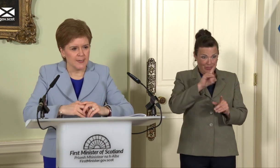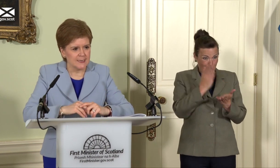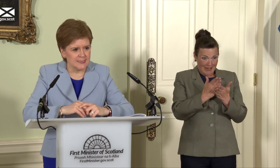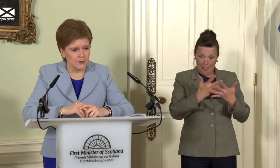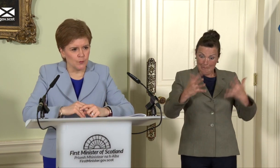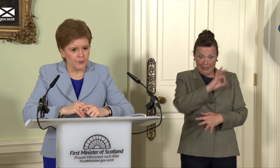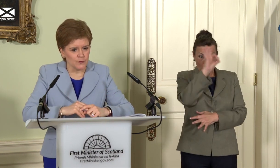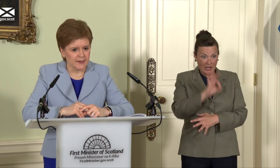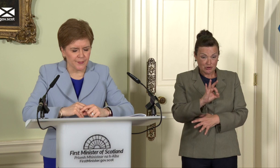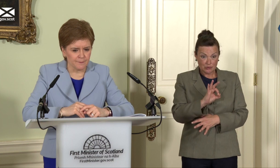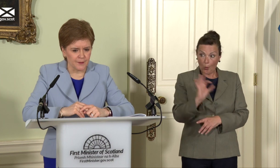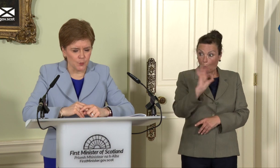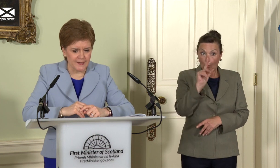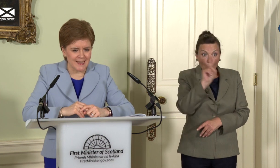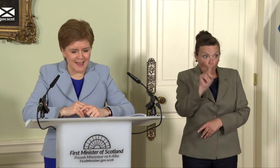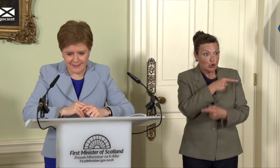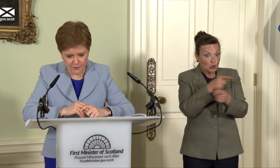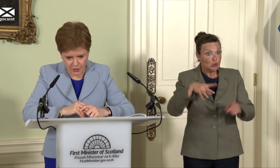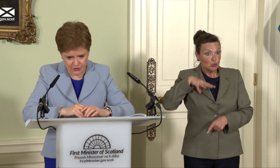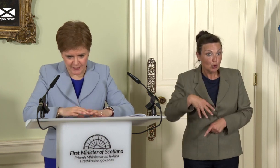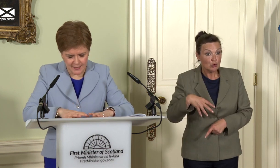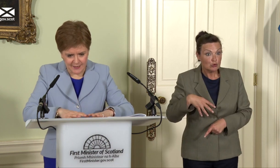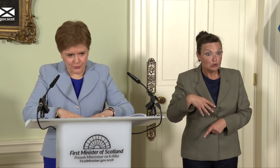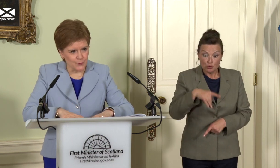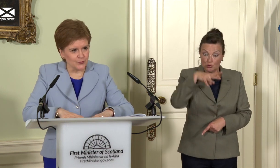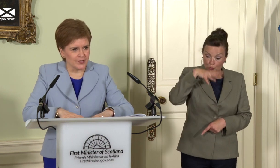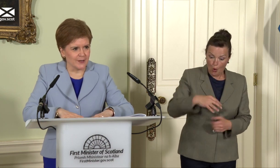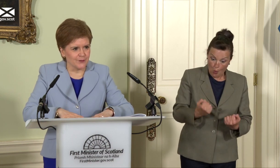to deal with those, and I think if you went to any other country across the world right now that’s